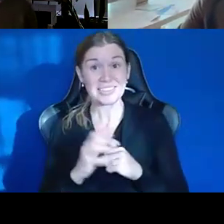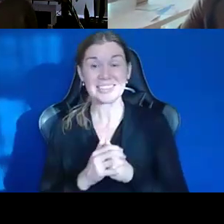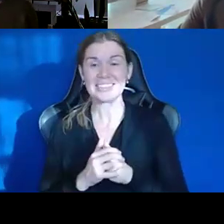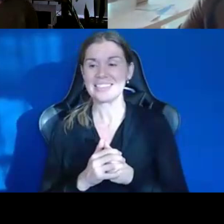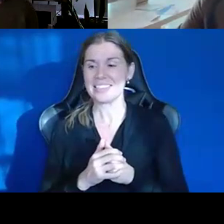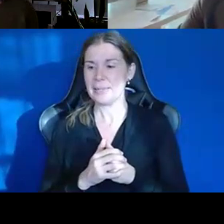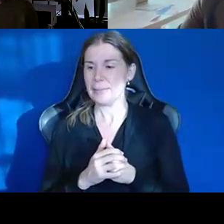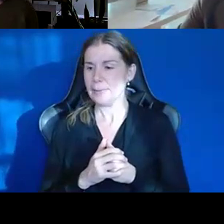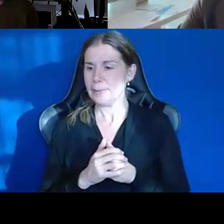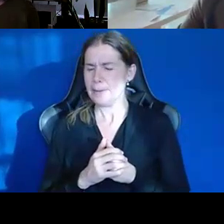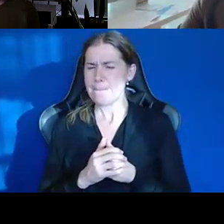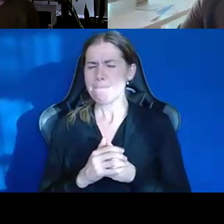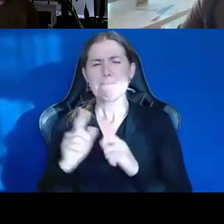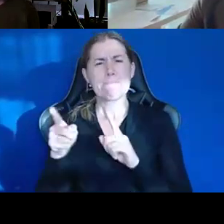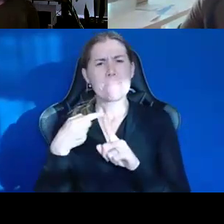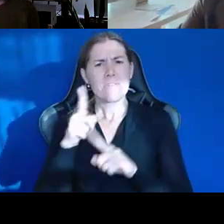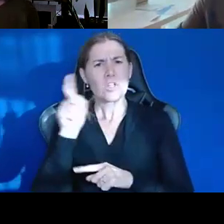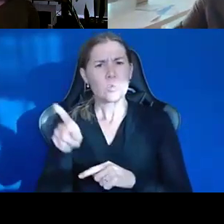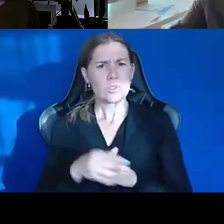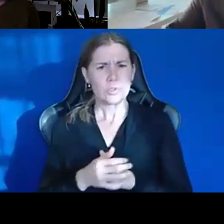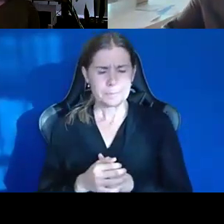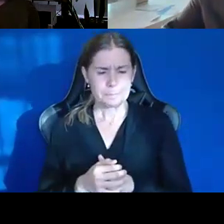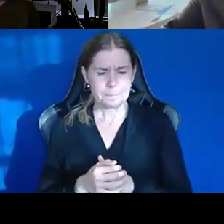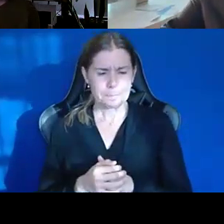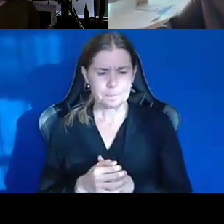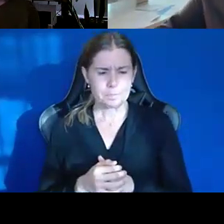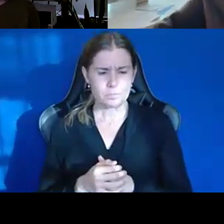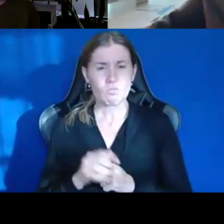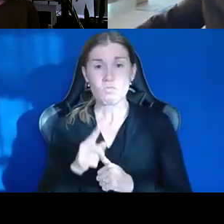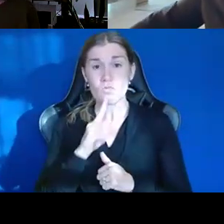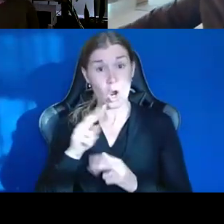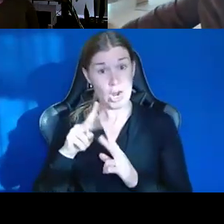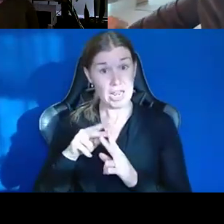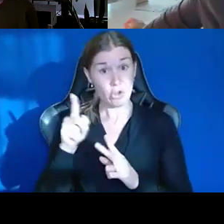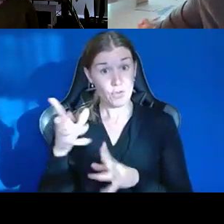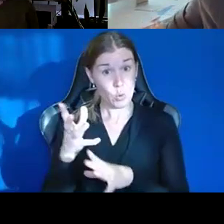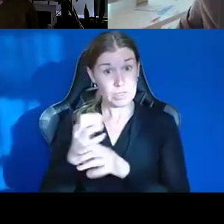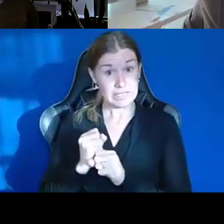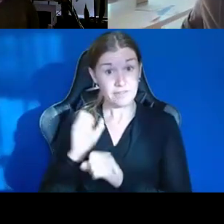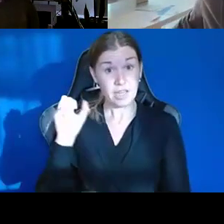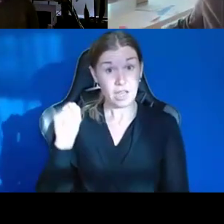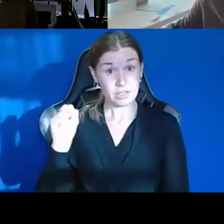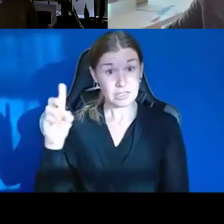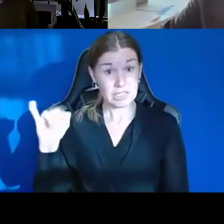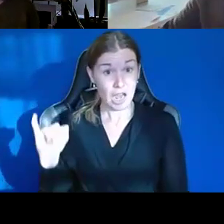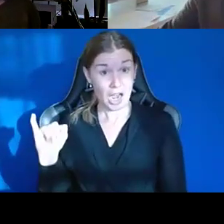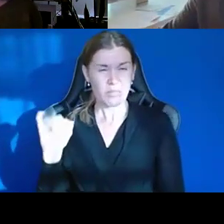The first one I've got is, are either of you receiving Social Security benefits, and what